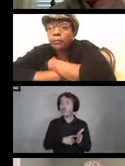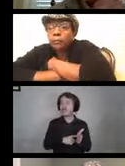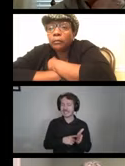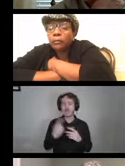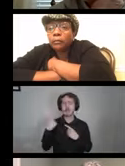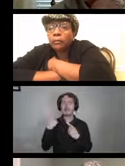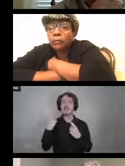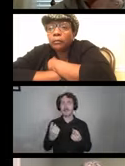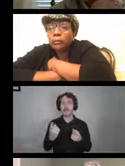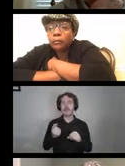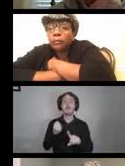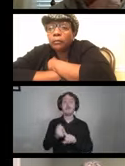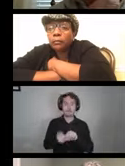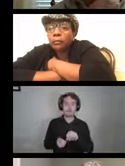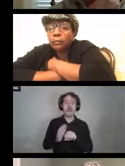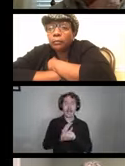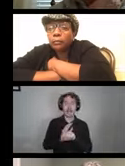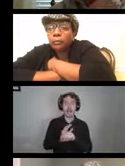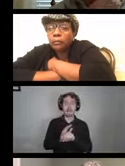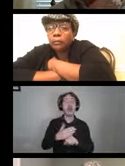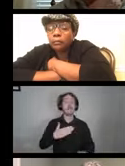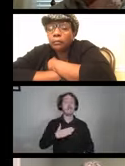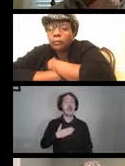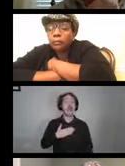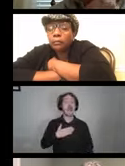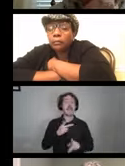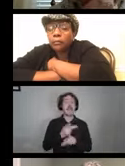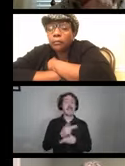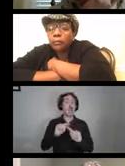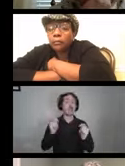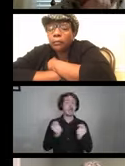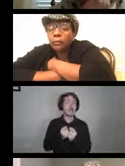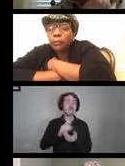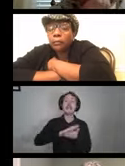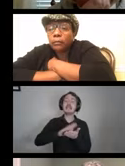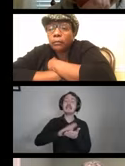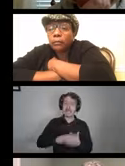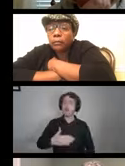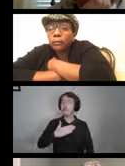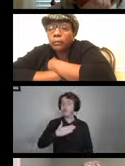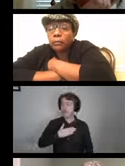Since the pandemic I noticed that my care team is cleaning my devices